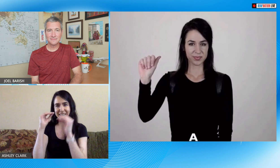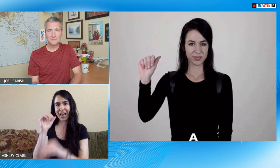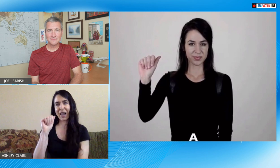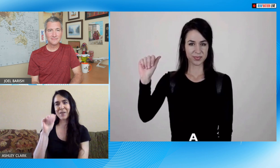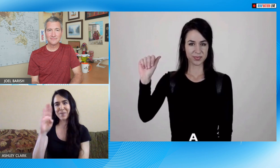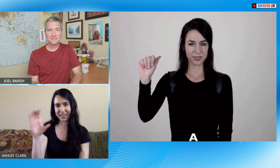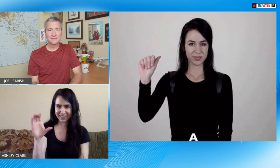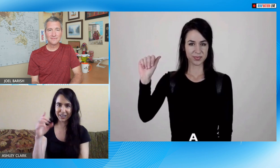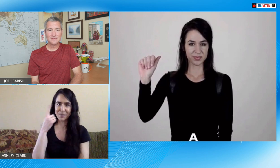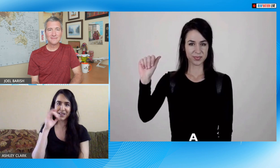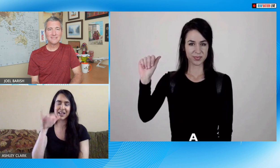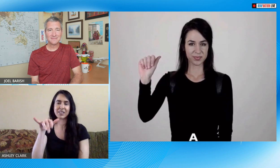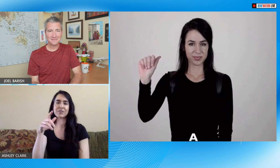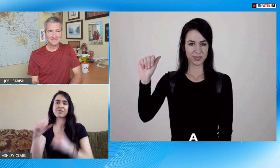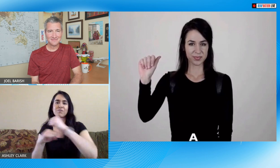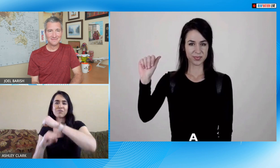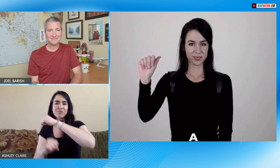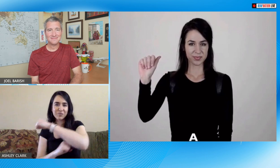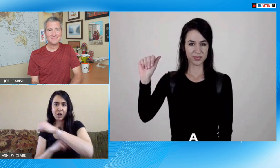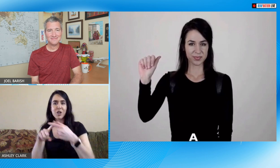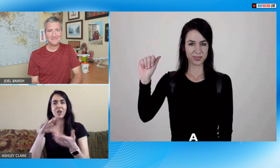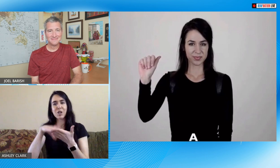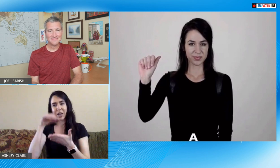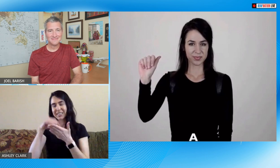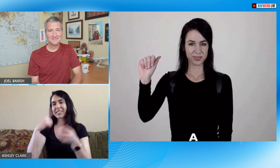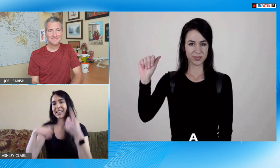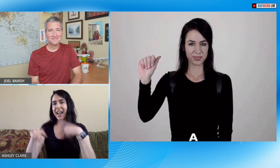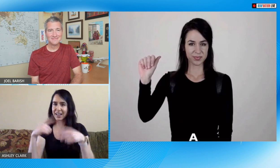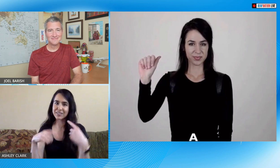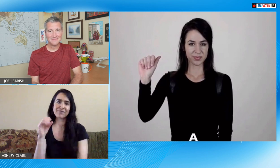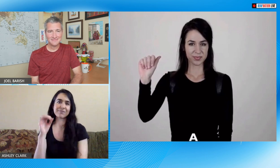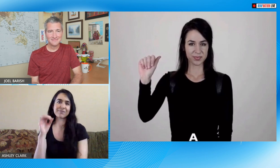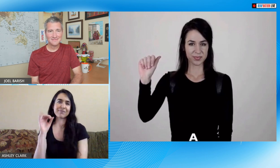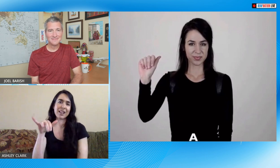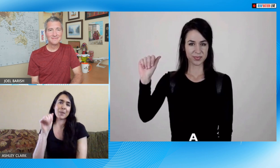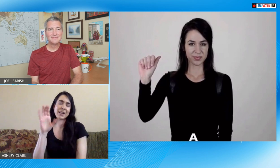people then everyone wants to learn their alphabet that's foundational to